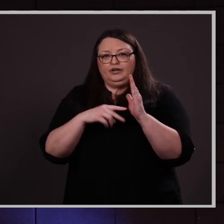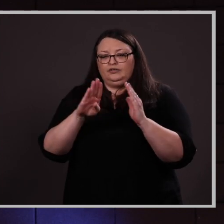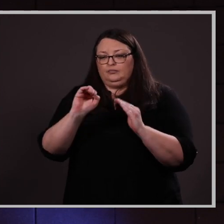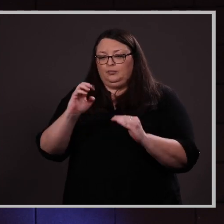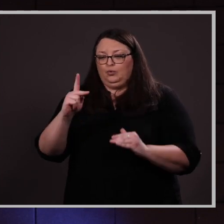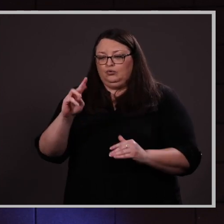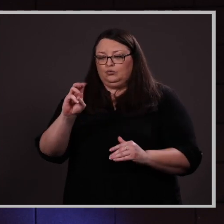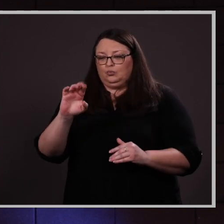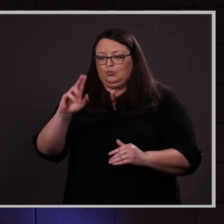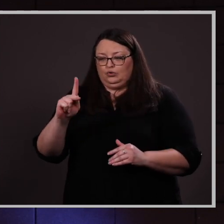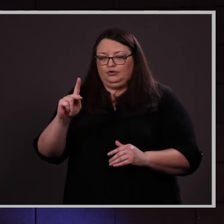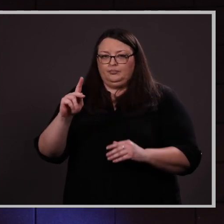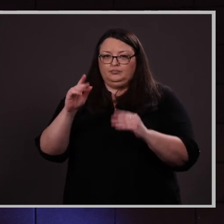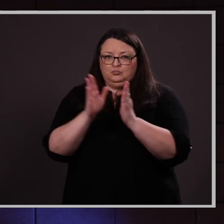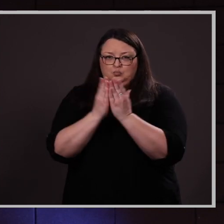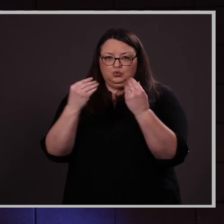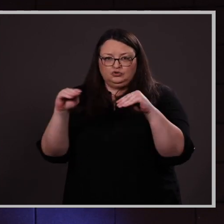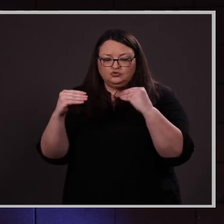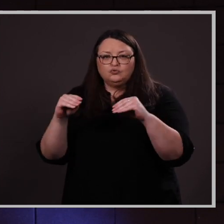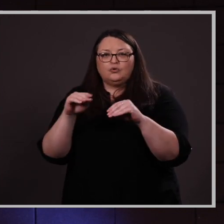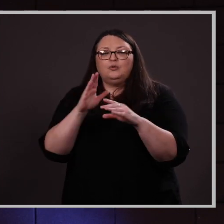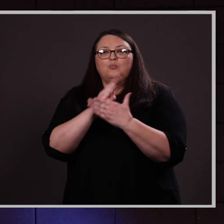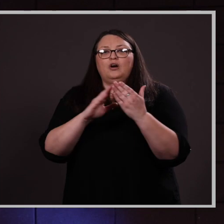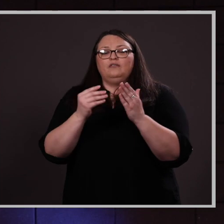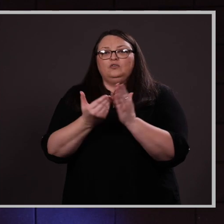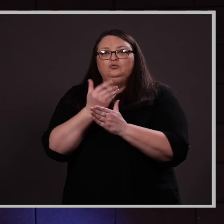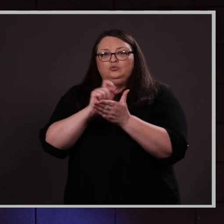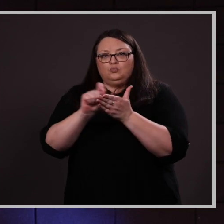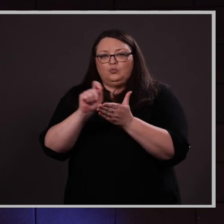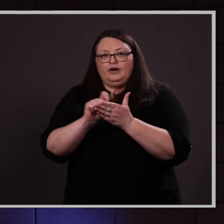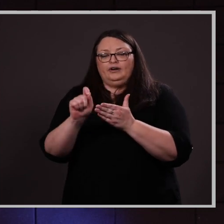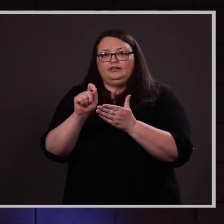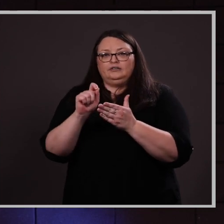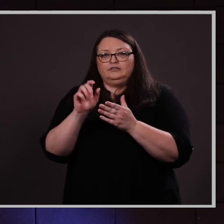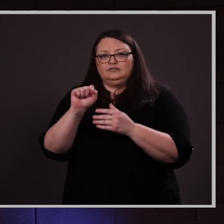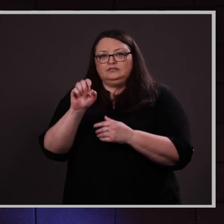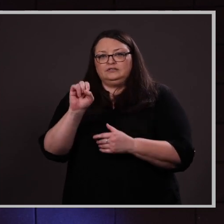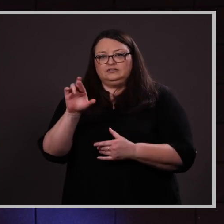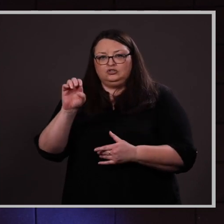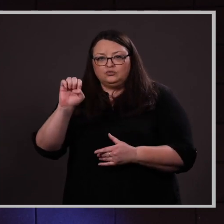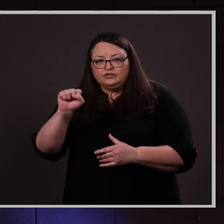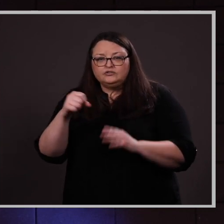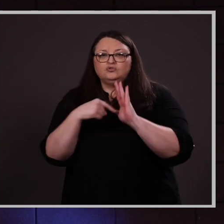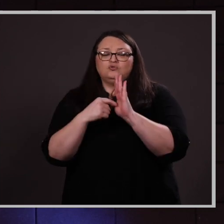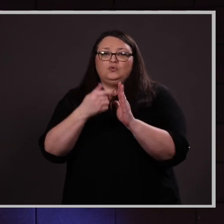New Voices Reading Series, which showcased the best student writing in UNO’s Writer’s